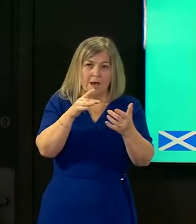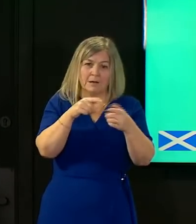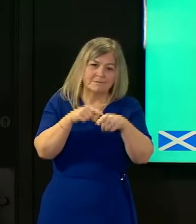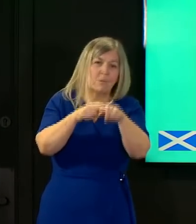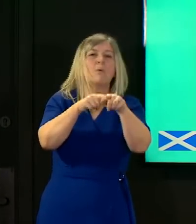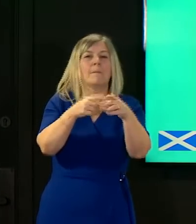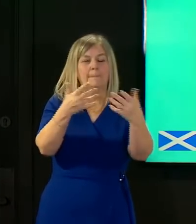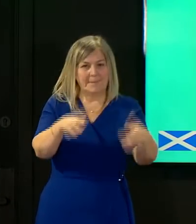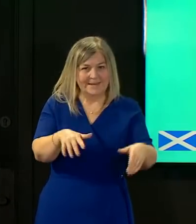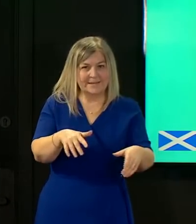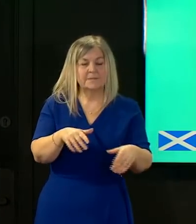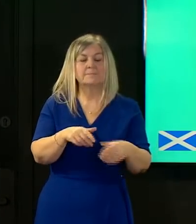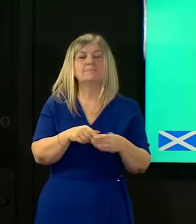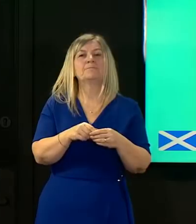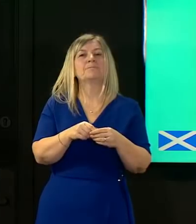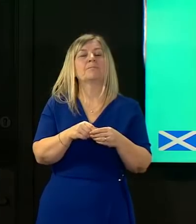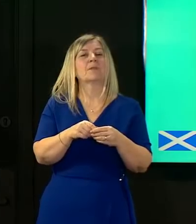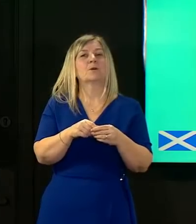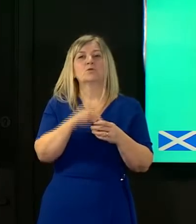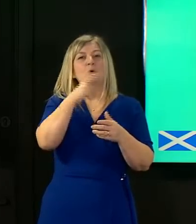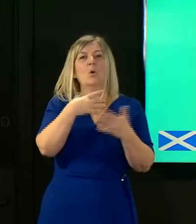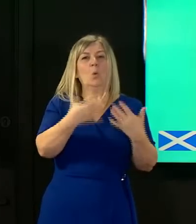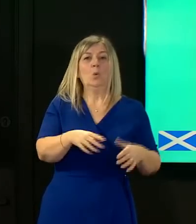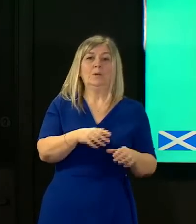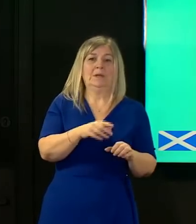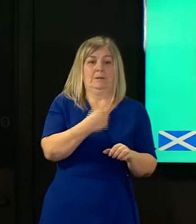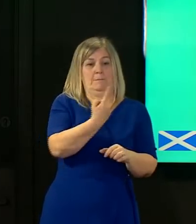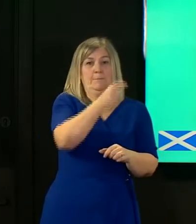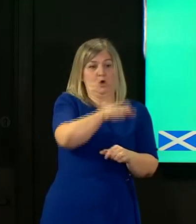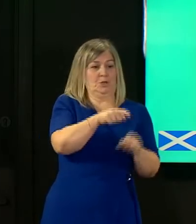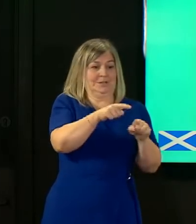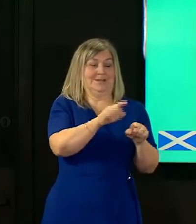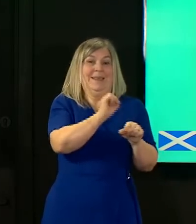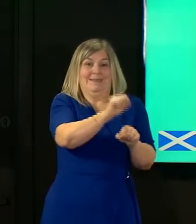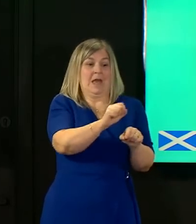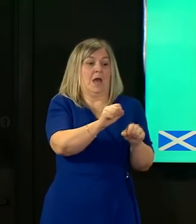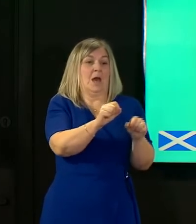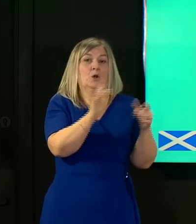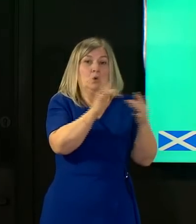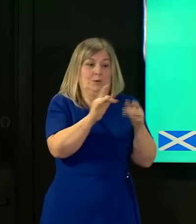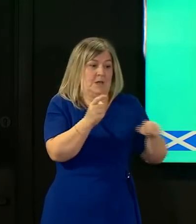been contacted but contacts of contacts as well and there is additional testing which has been